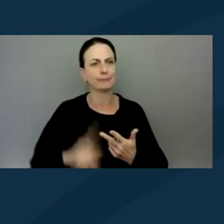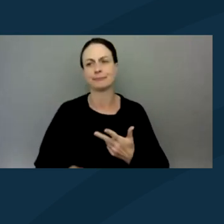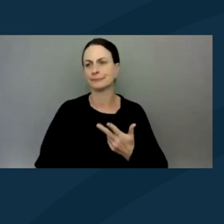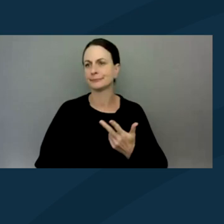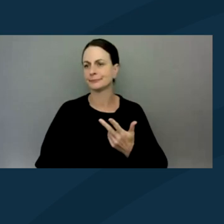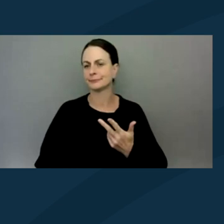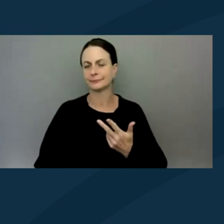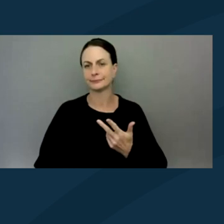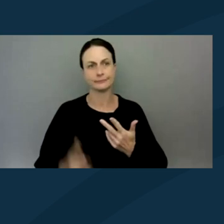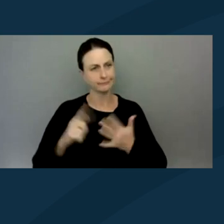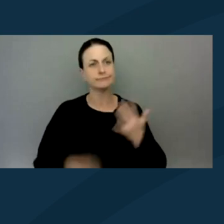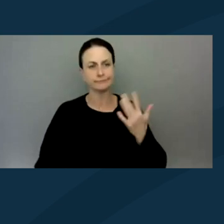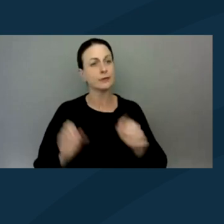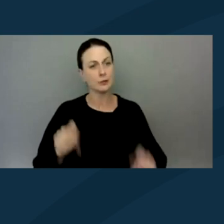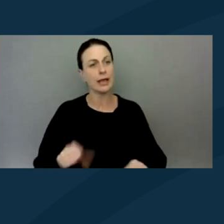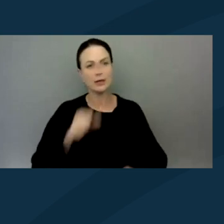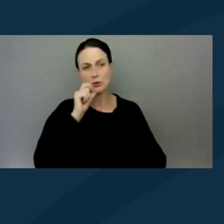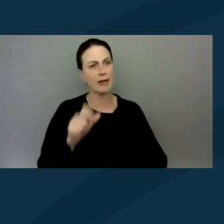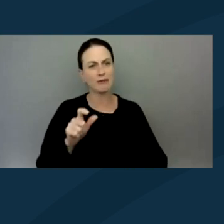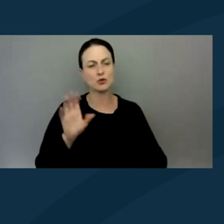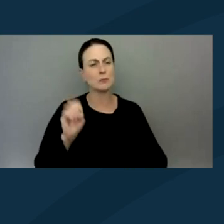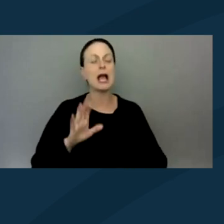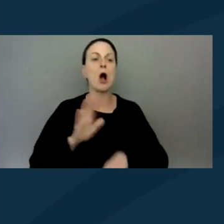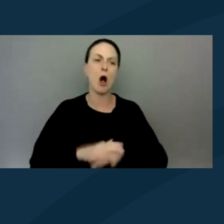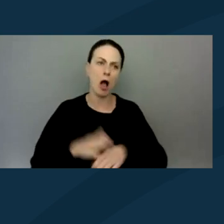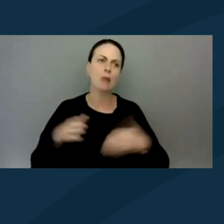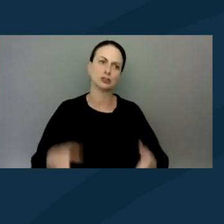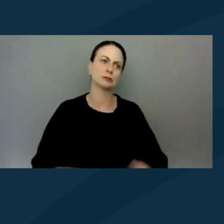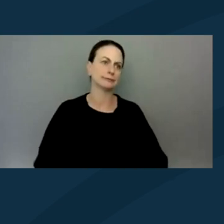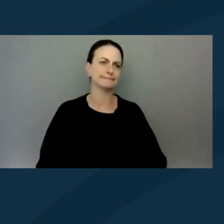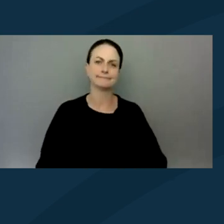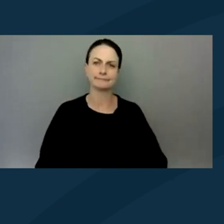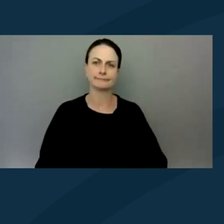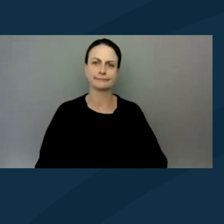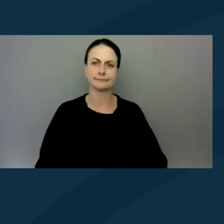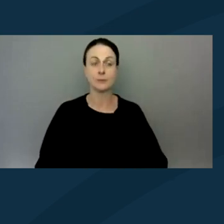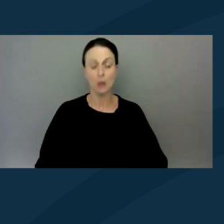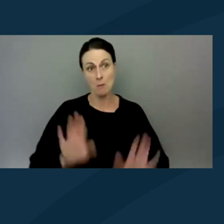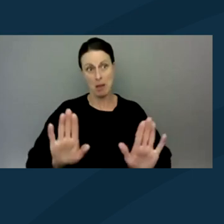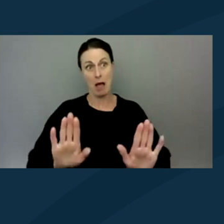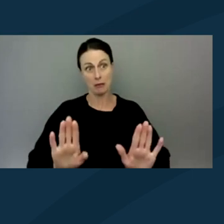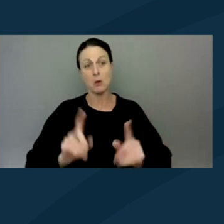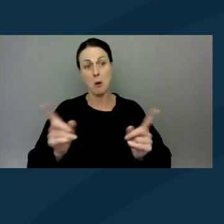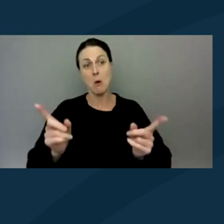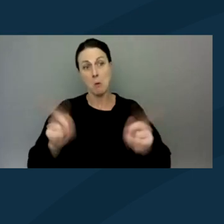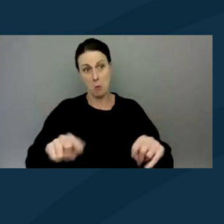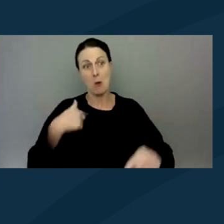and all of that. You don't have to be on the streets. But when we are on the streets,